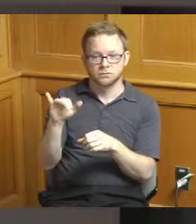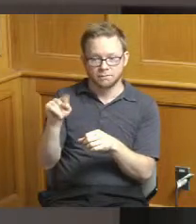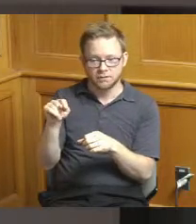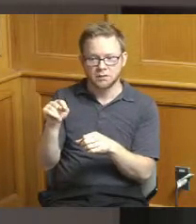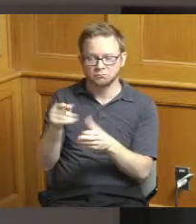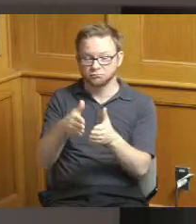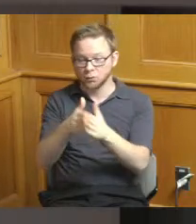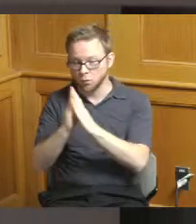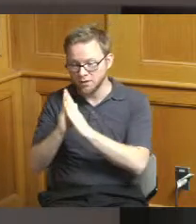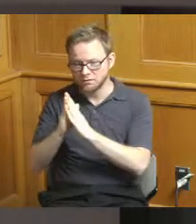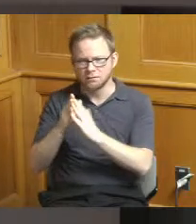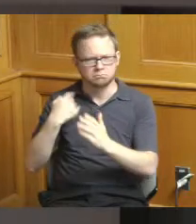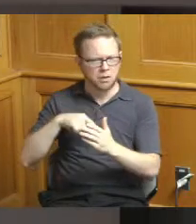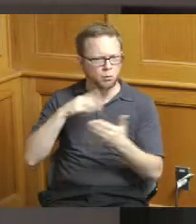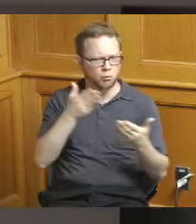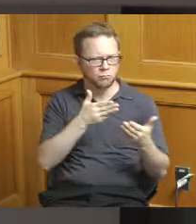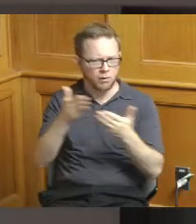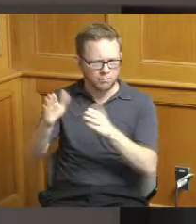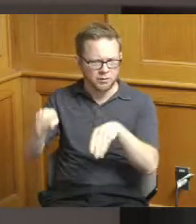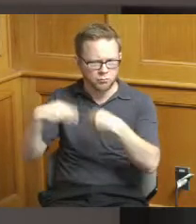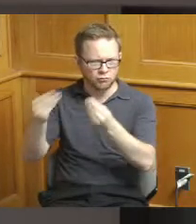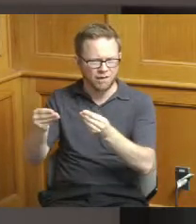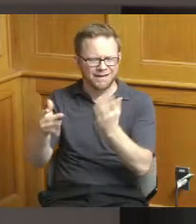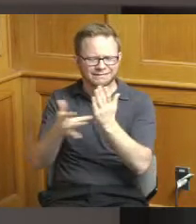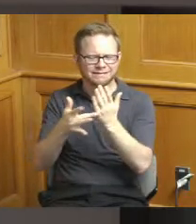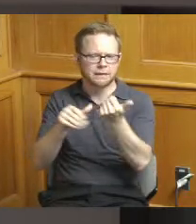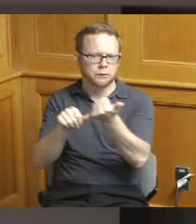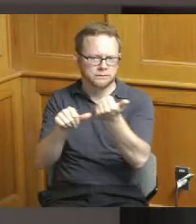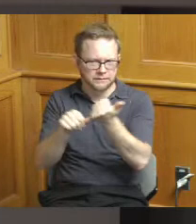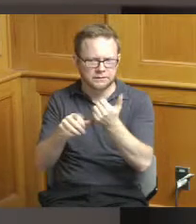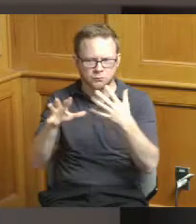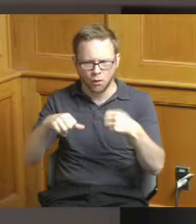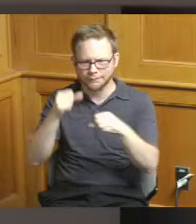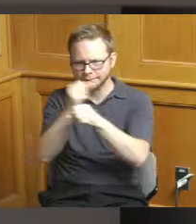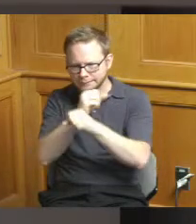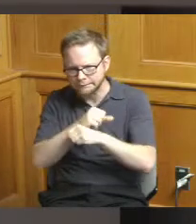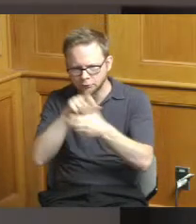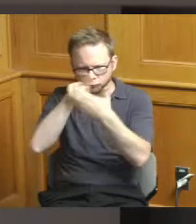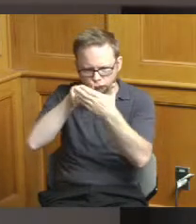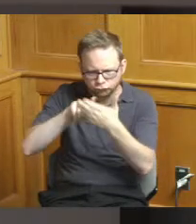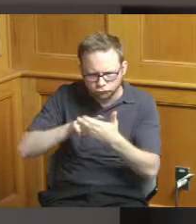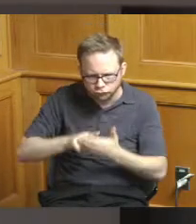get some more quantitative and qualitative data to figure out the highest and best use for this site